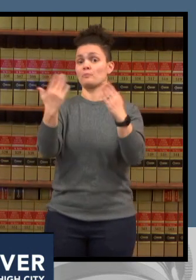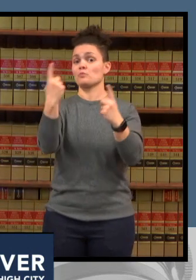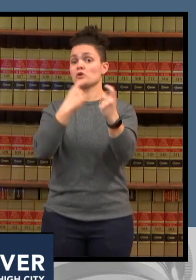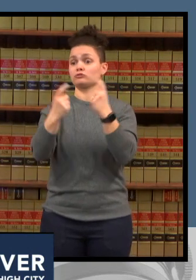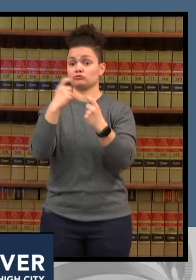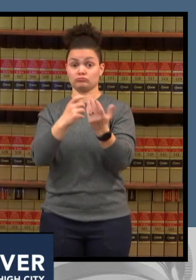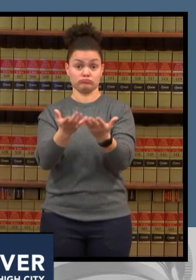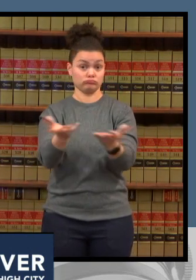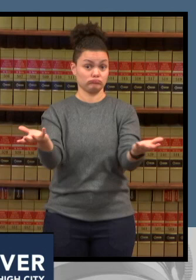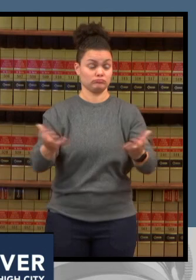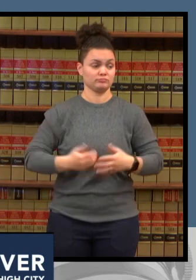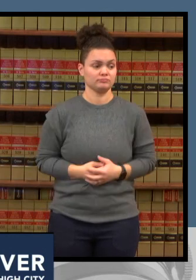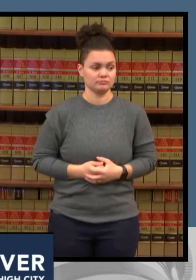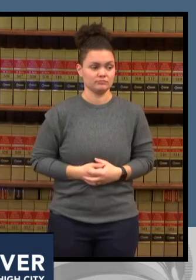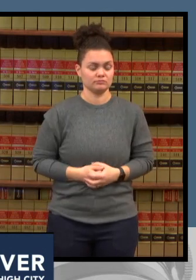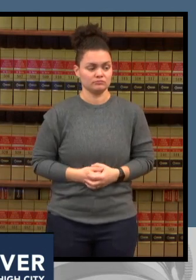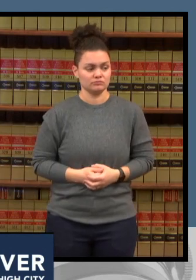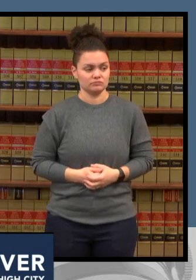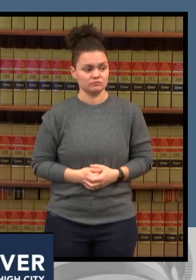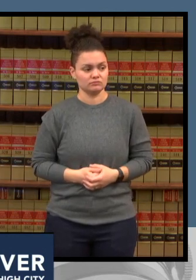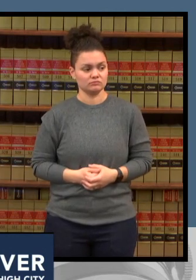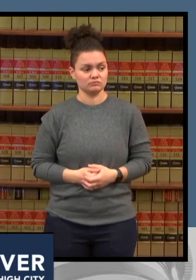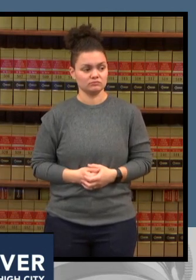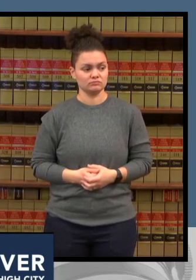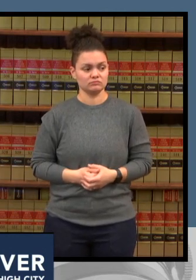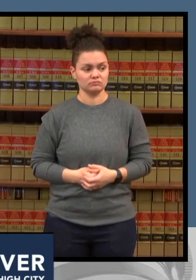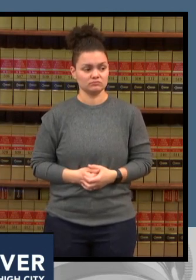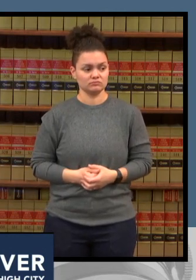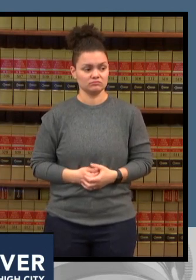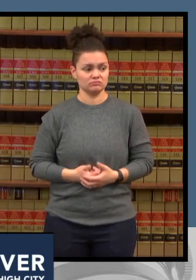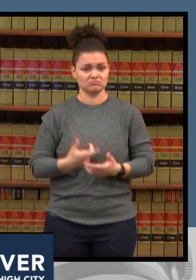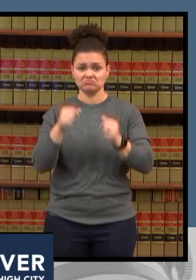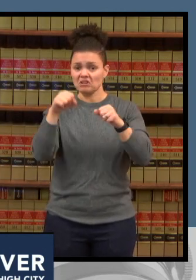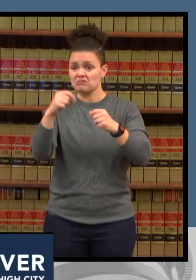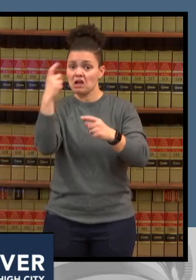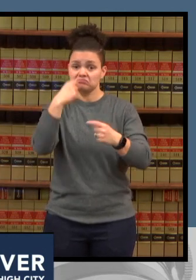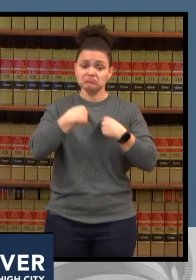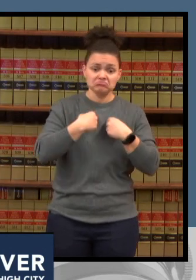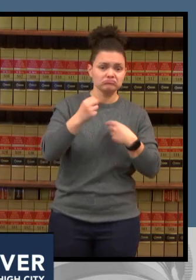to the panel speakers as well as our public health directors if you have a comment that you'd like to